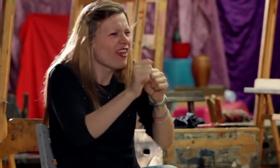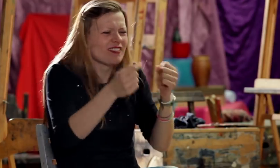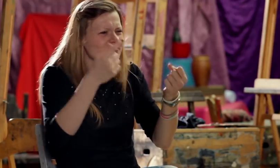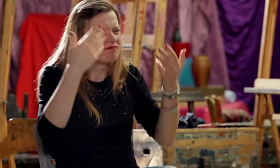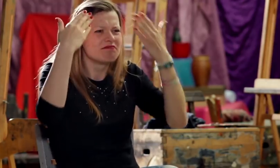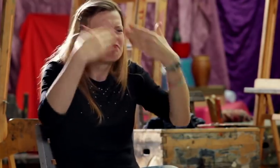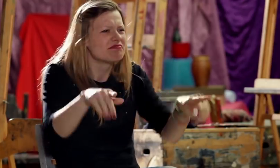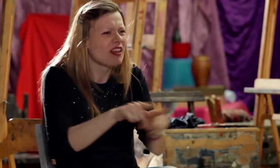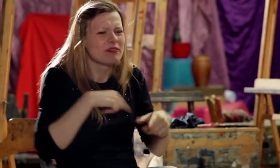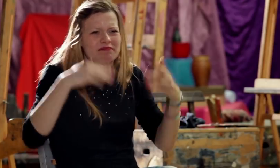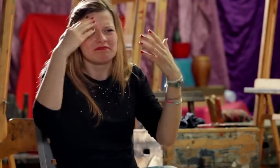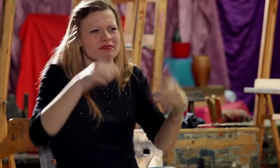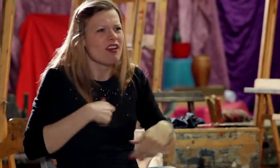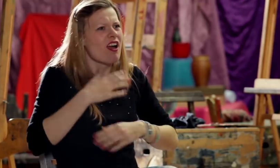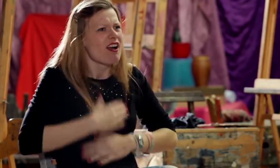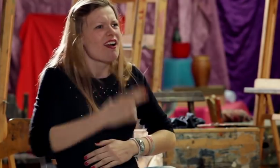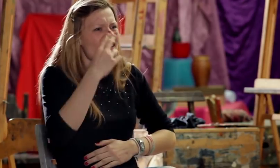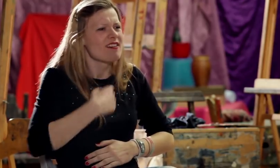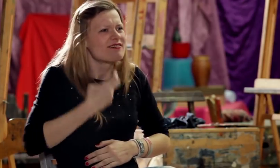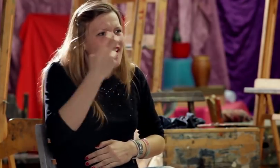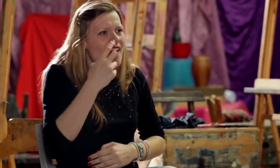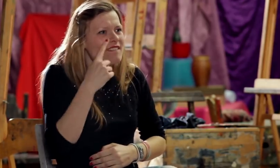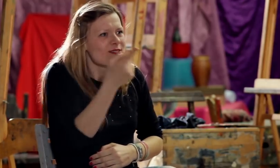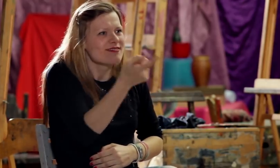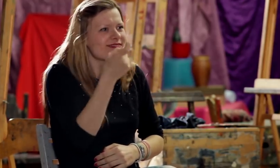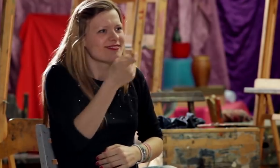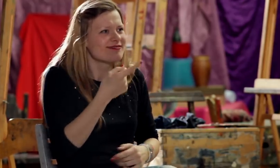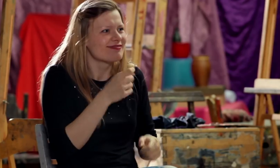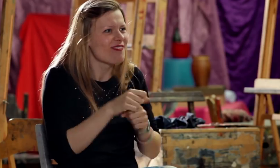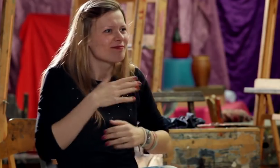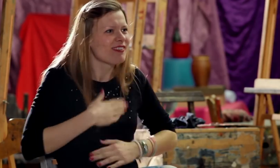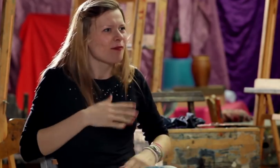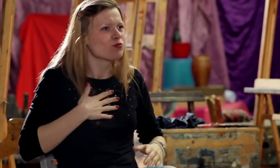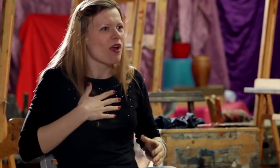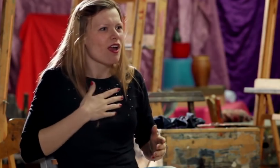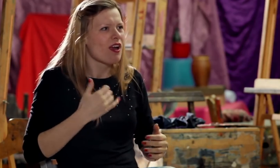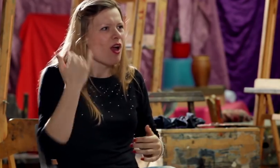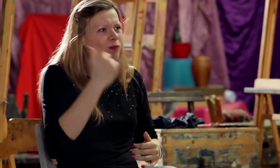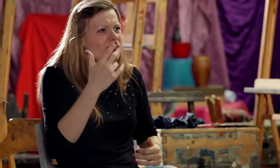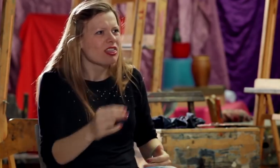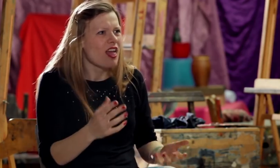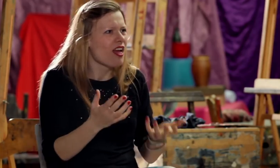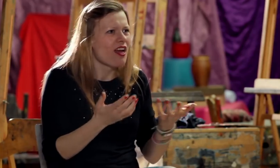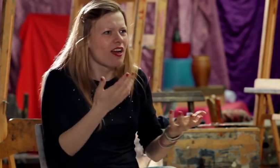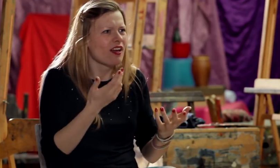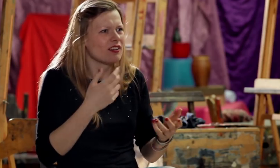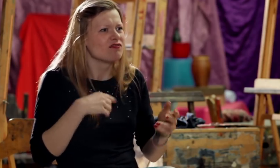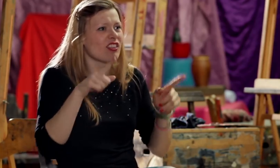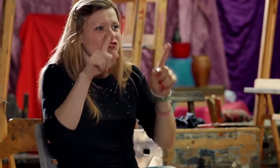I couldn’t understand it, I didn’t know it but I was very curious, I absorbed the language. it was something pleasant